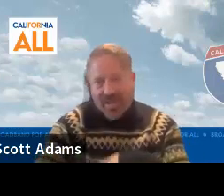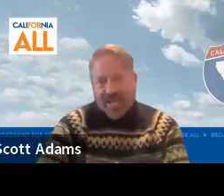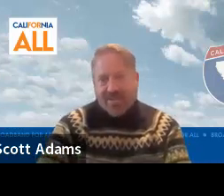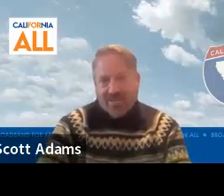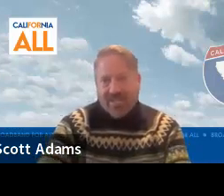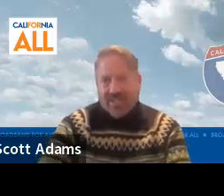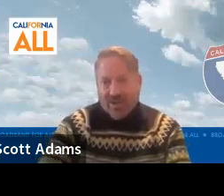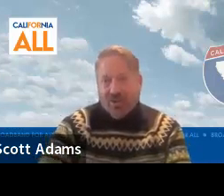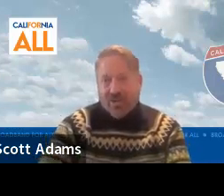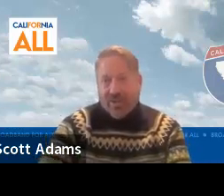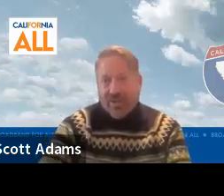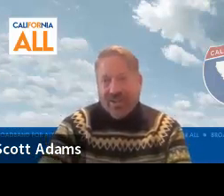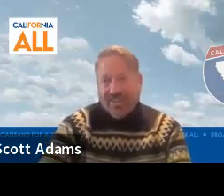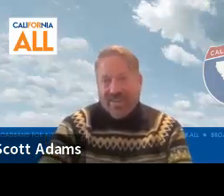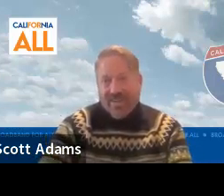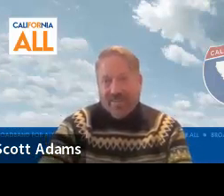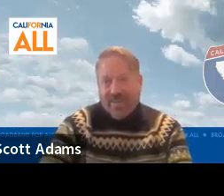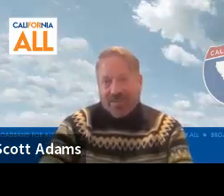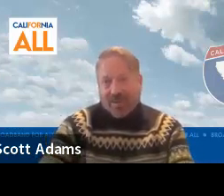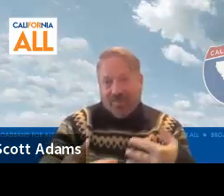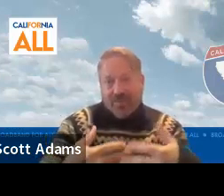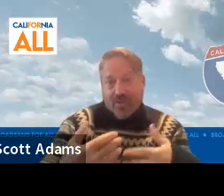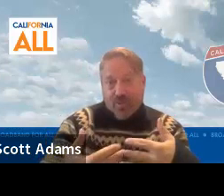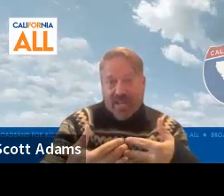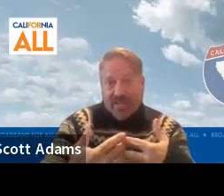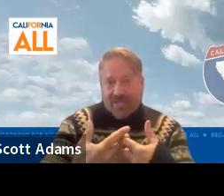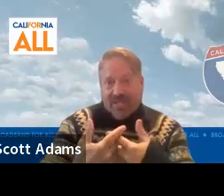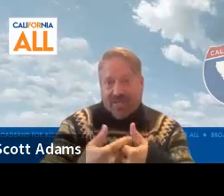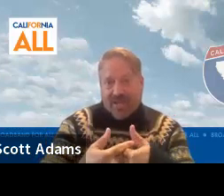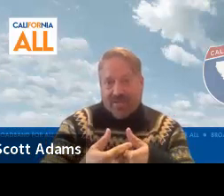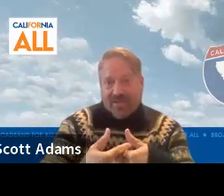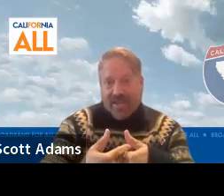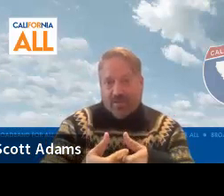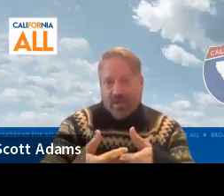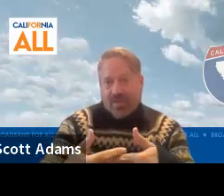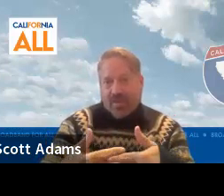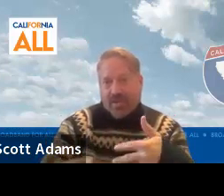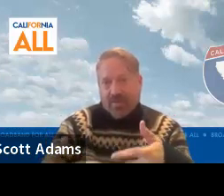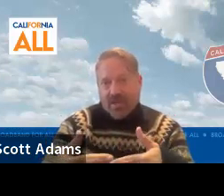we had slightly earlier that folks were again saying that that peer-to-peer and neighborhood